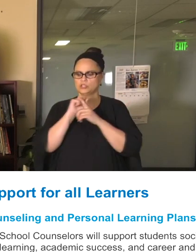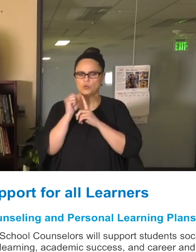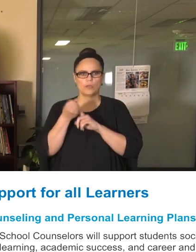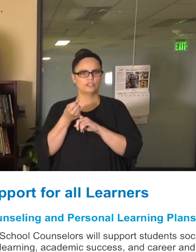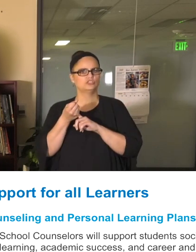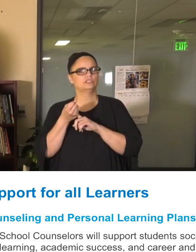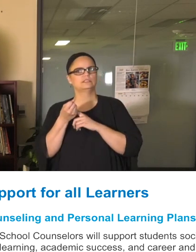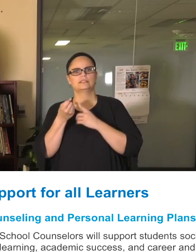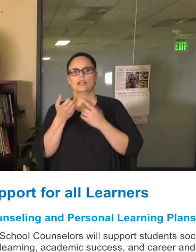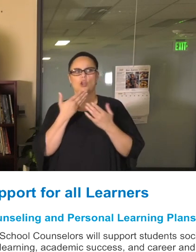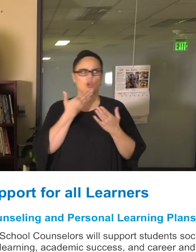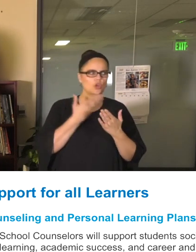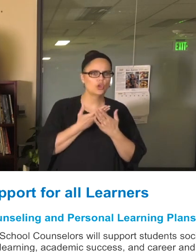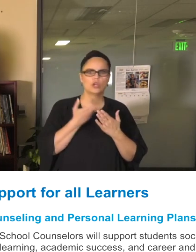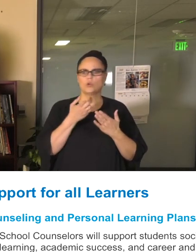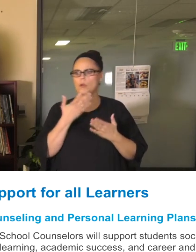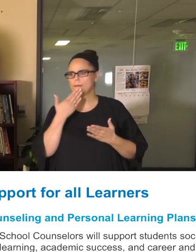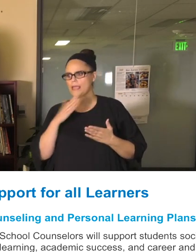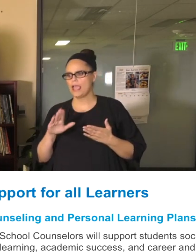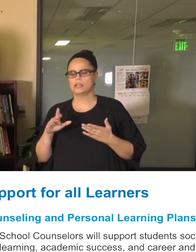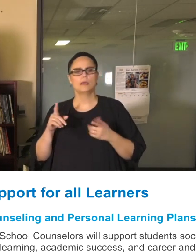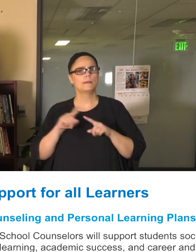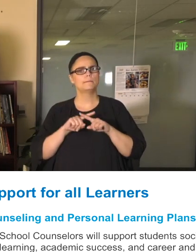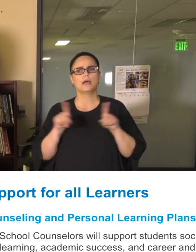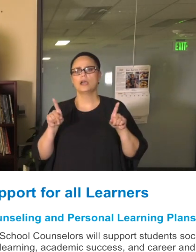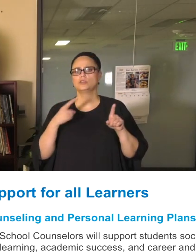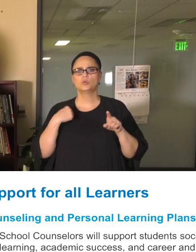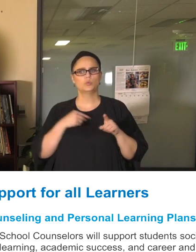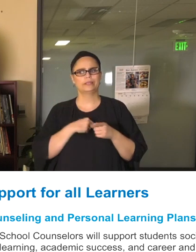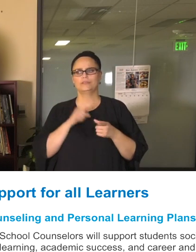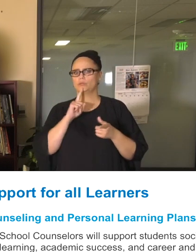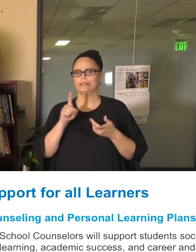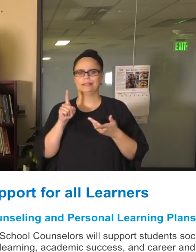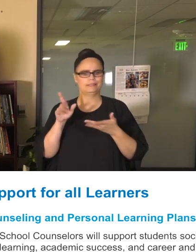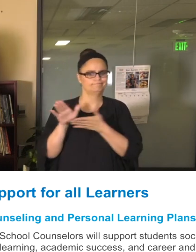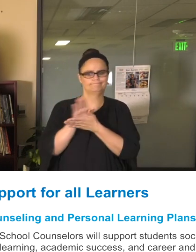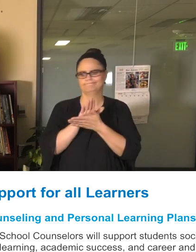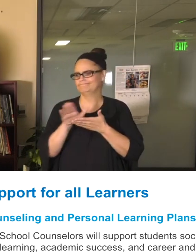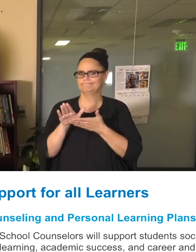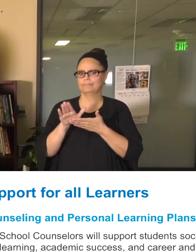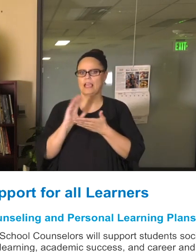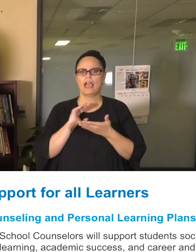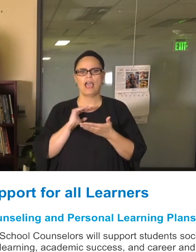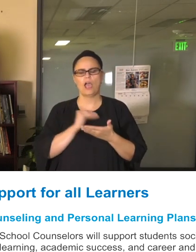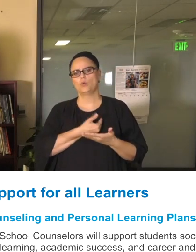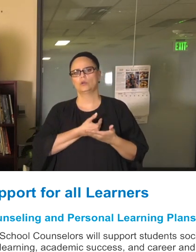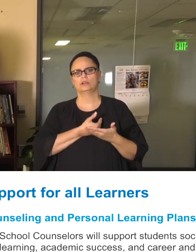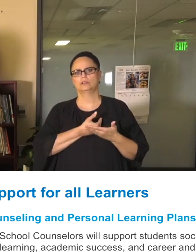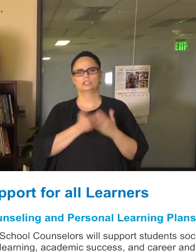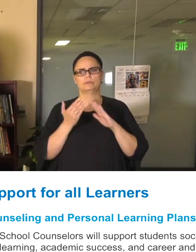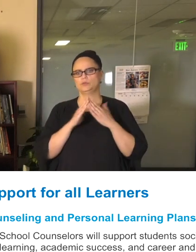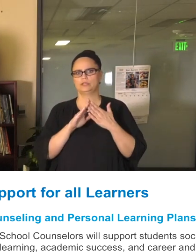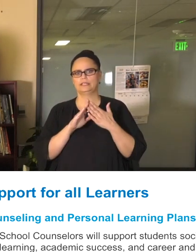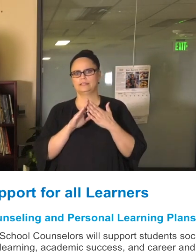but we have completely wiped them off of our communities in terms of what our students experience on a